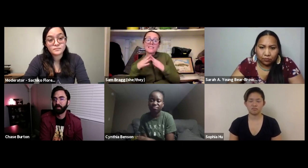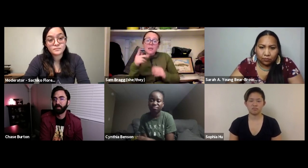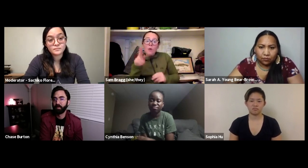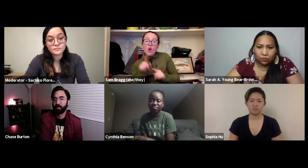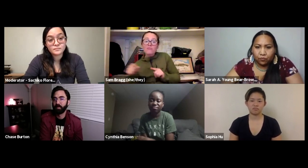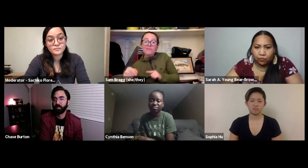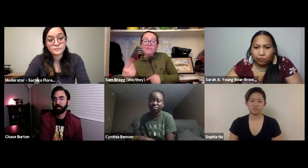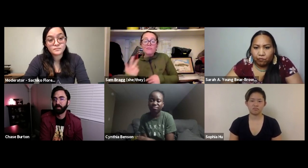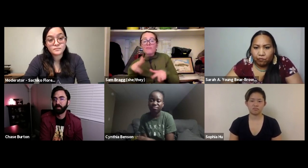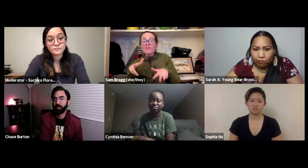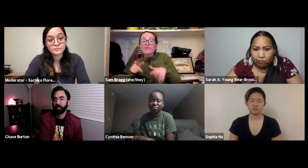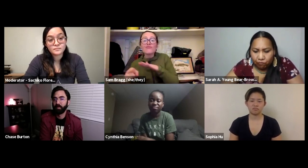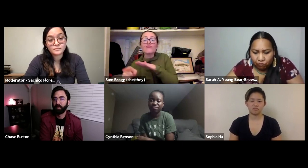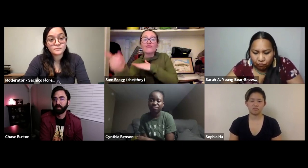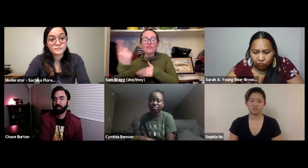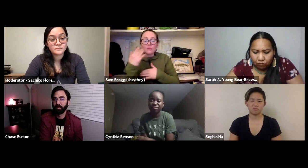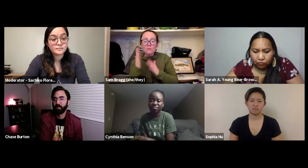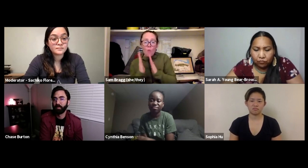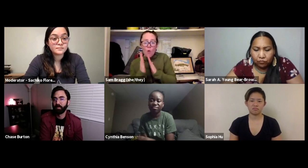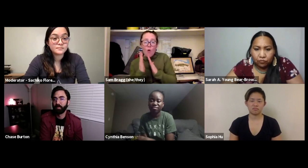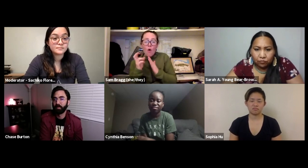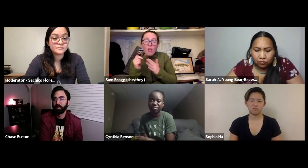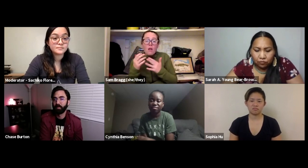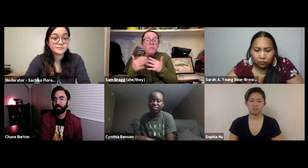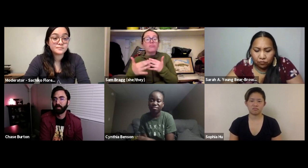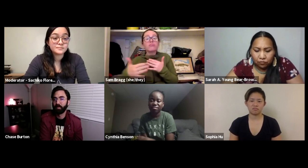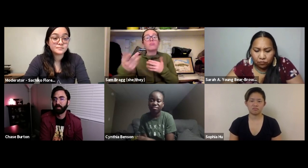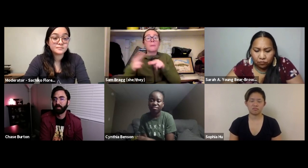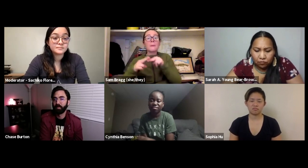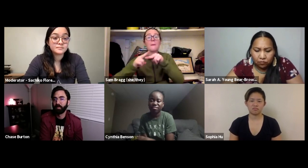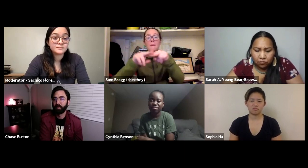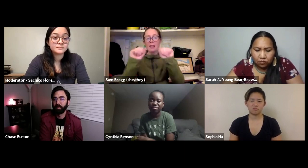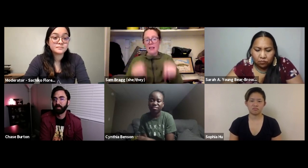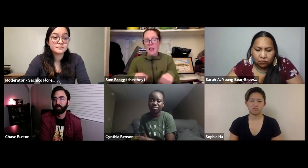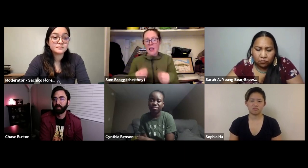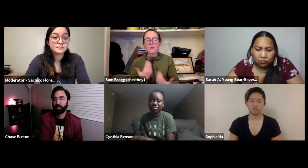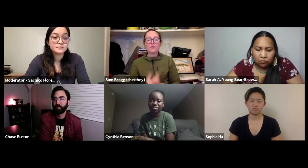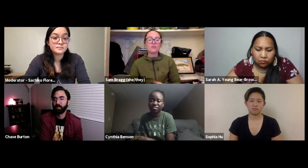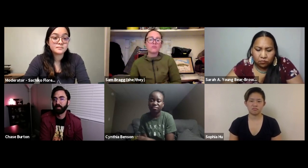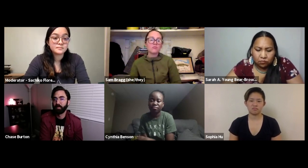neighborhood if there's a city park nearby go out there and start small and start building